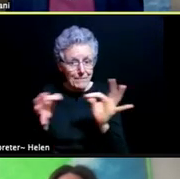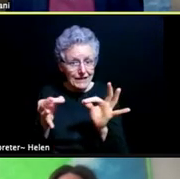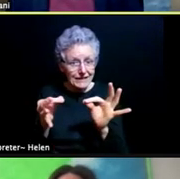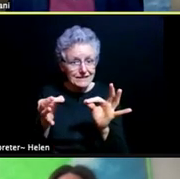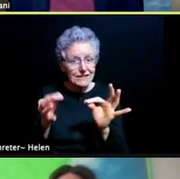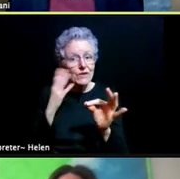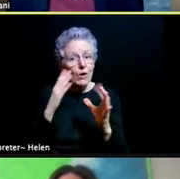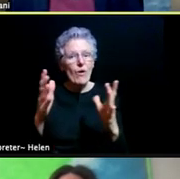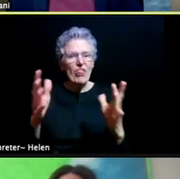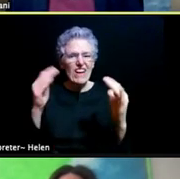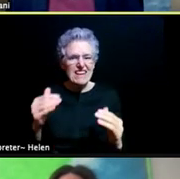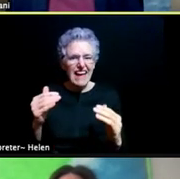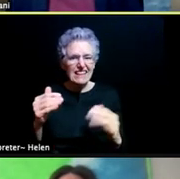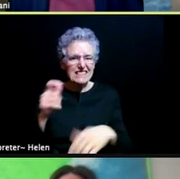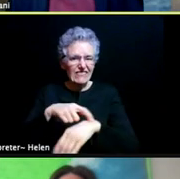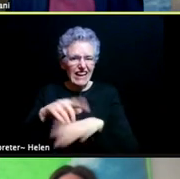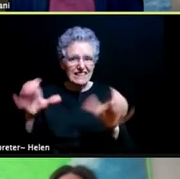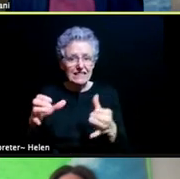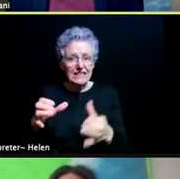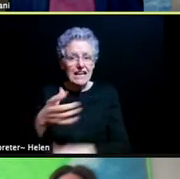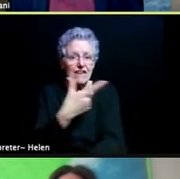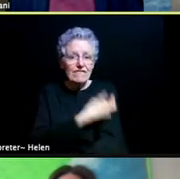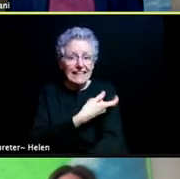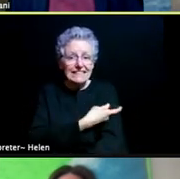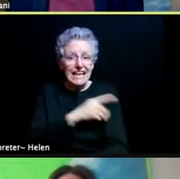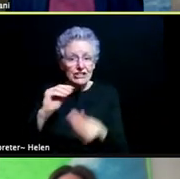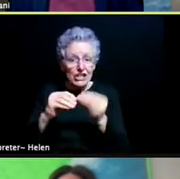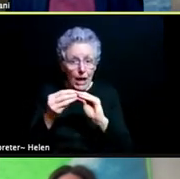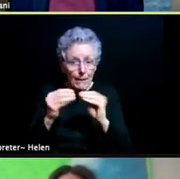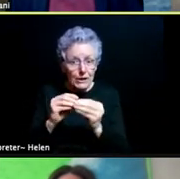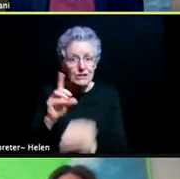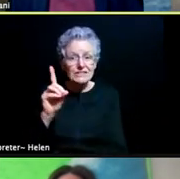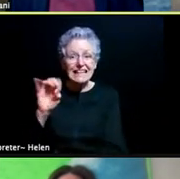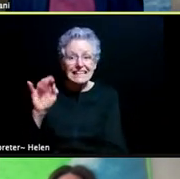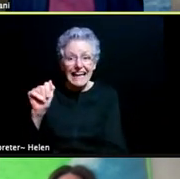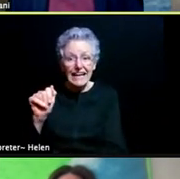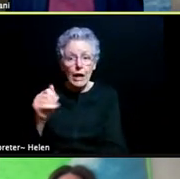Vaccination, the data are looking better and better. And obviously the safety is great,